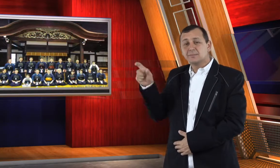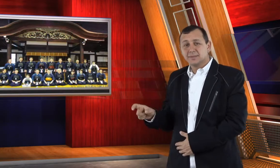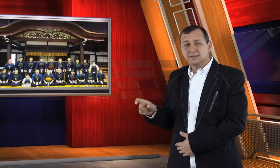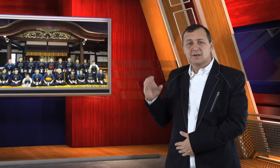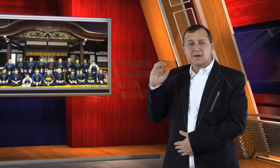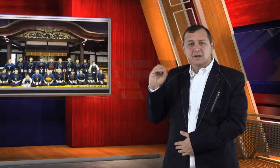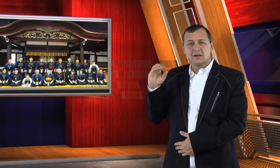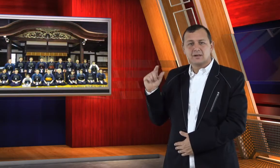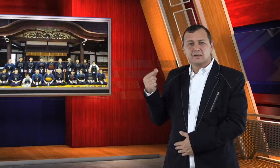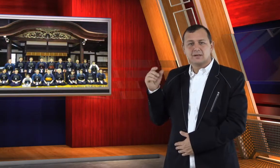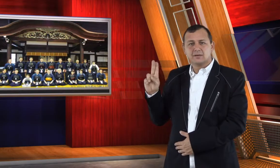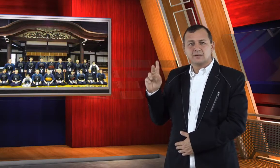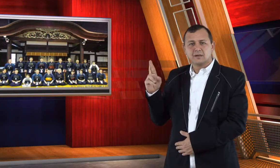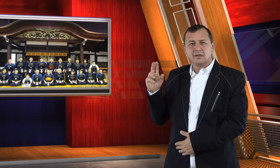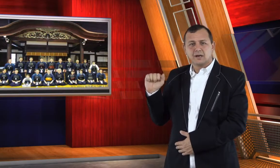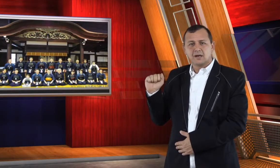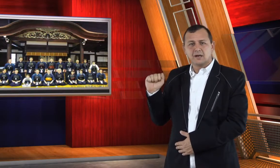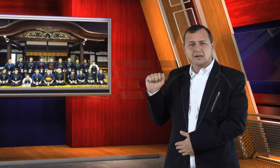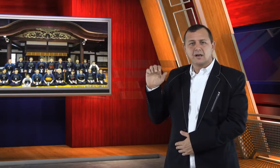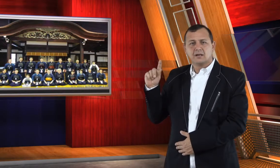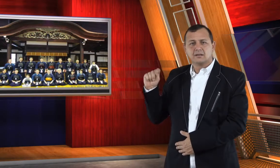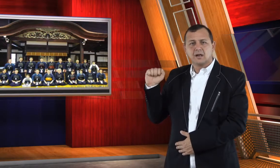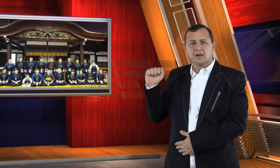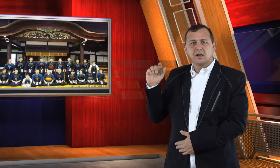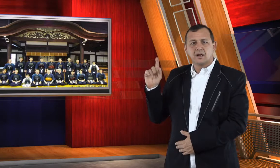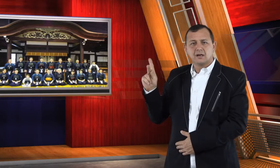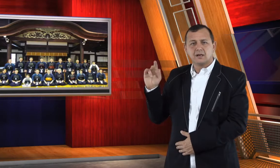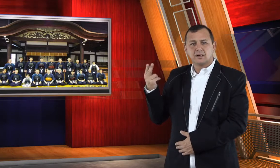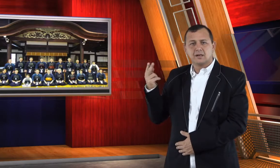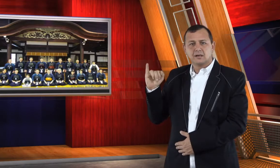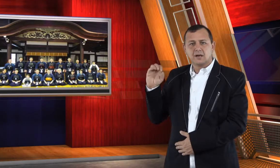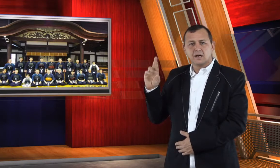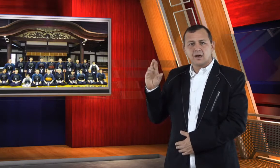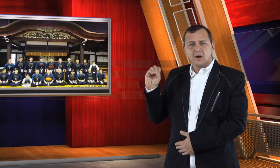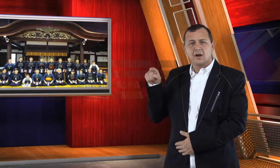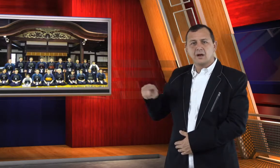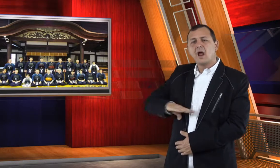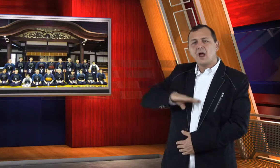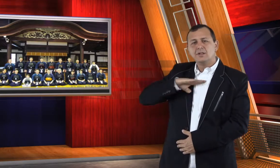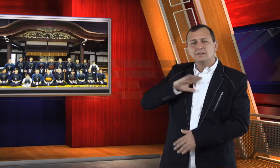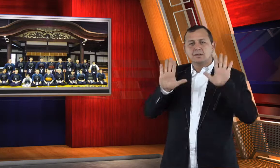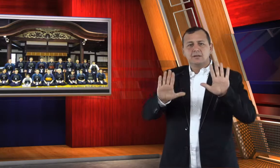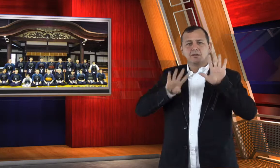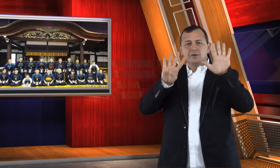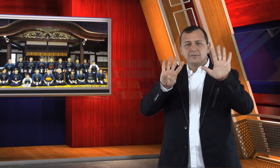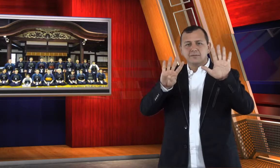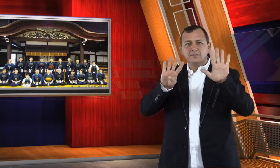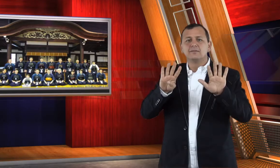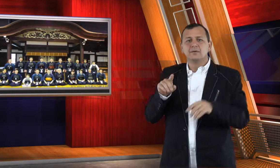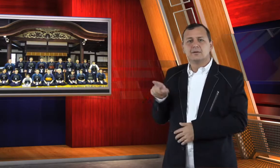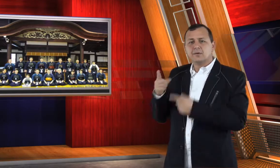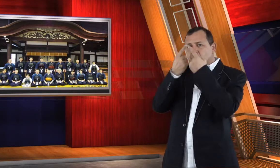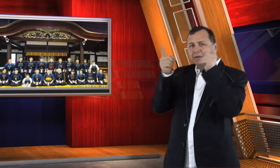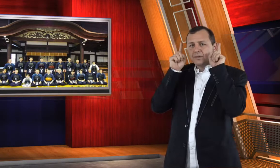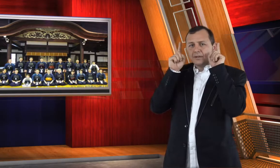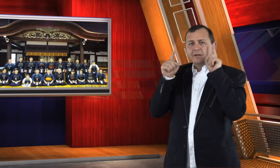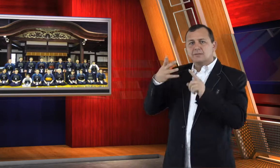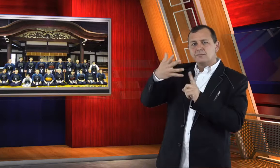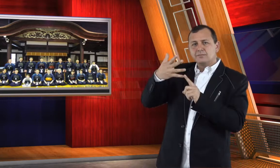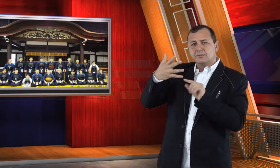Ogura Takahiro is a 19-year-old freshman at Beppu University.